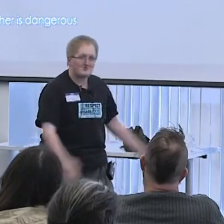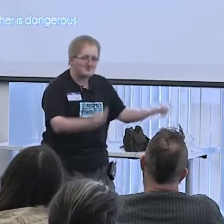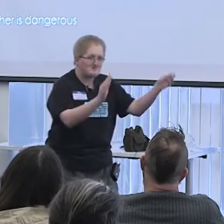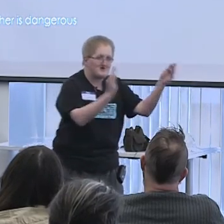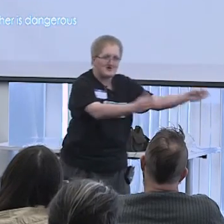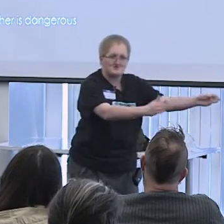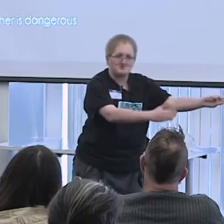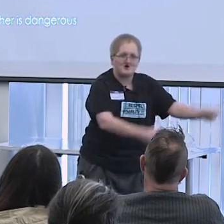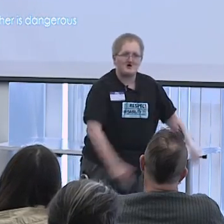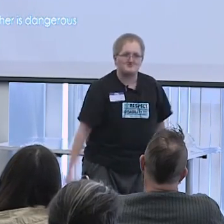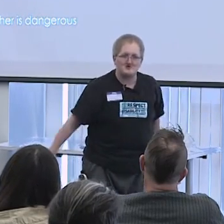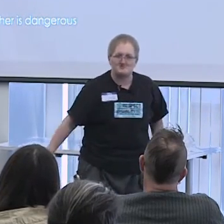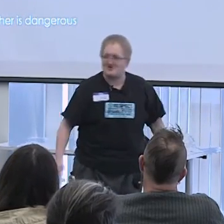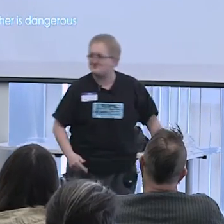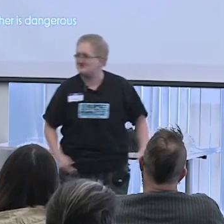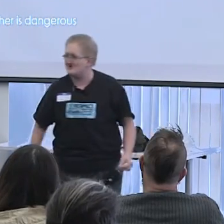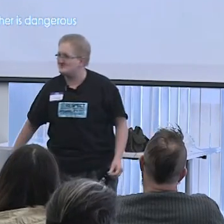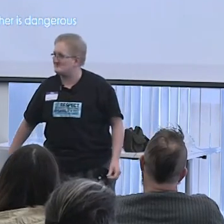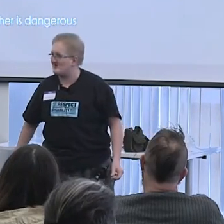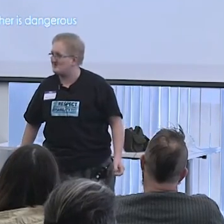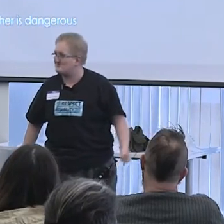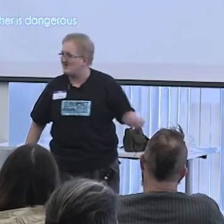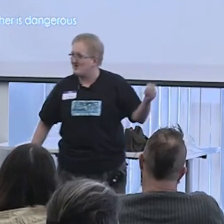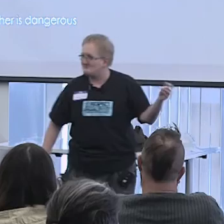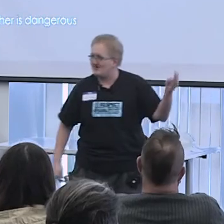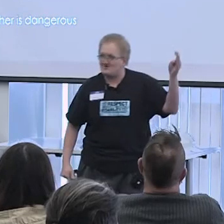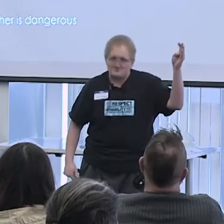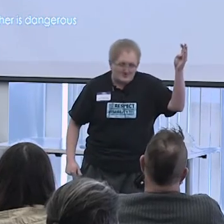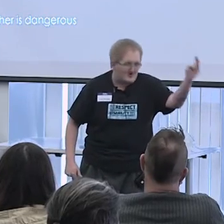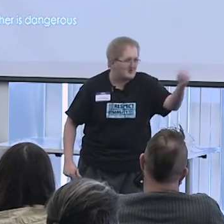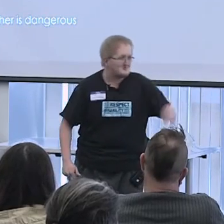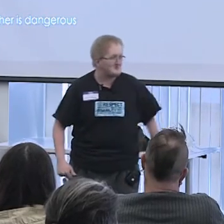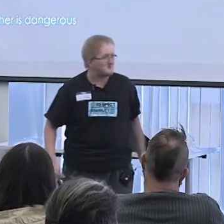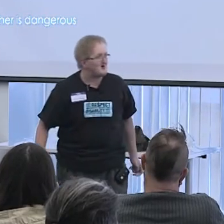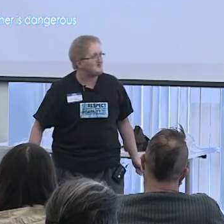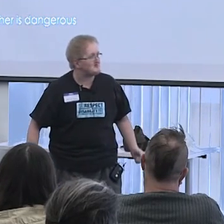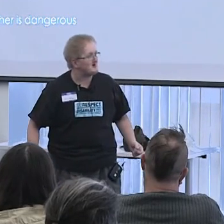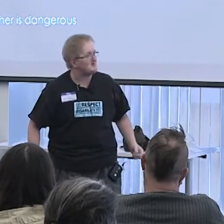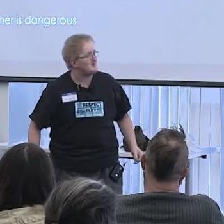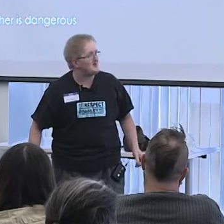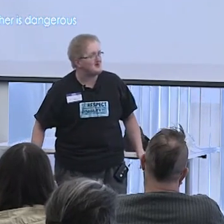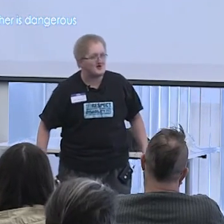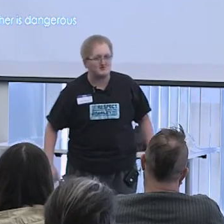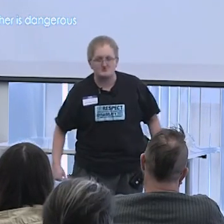I won't say manning the slides because that's incorrect. Well handling the slides in any case.